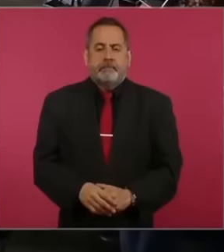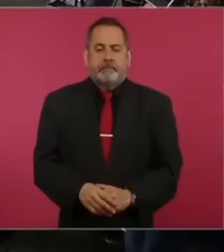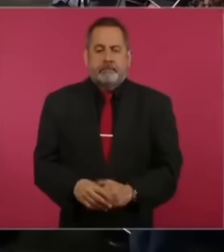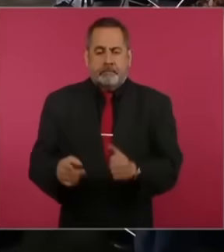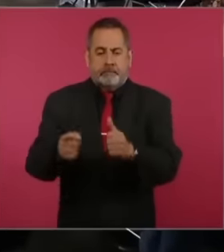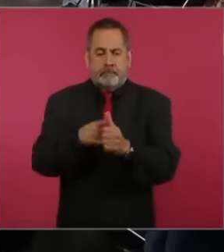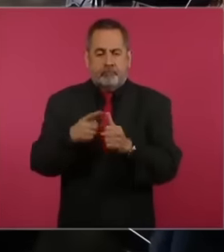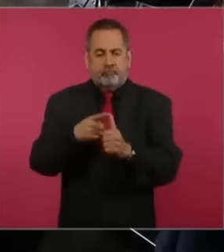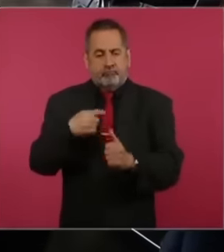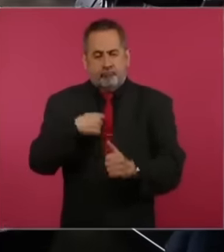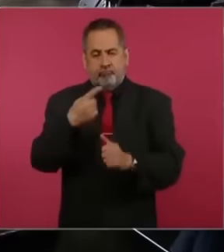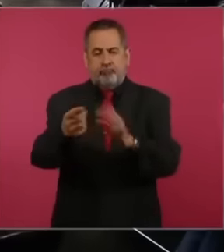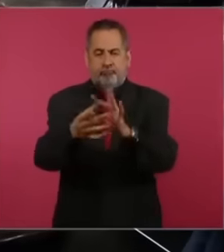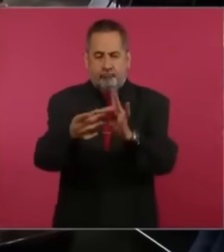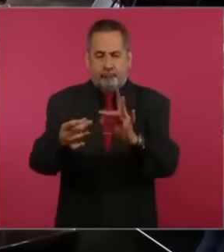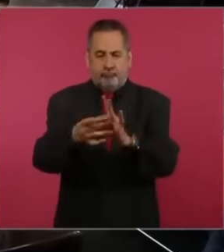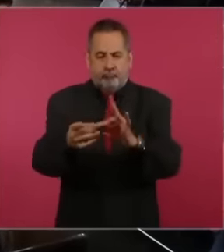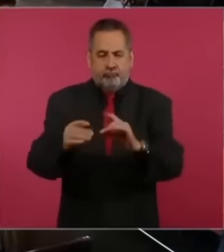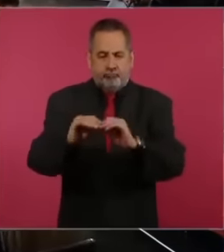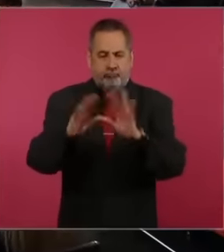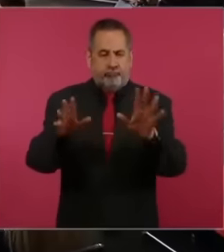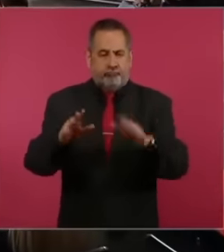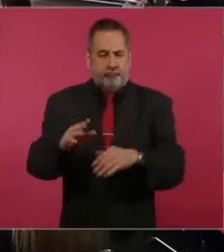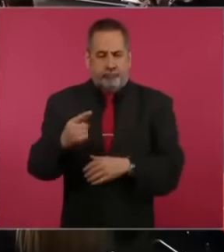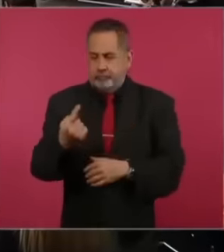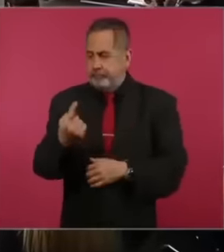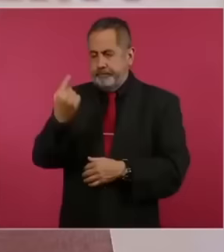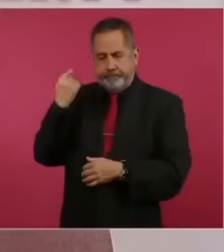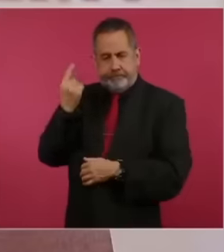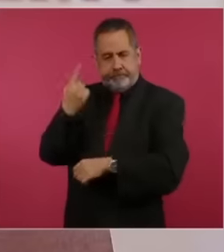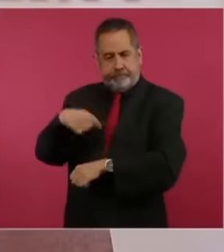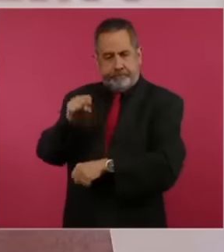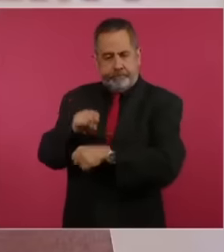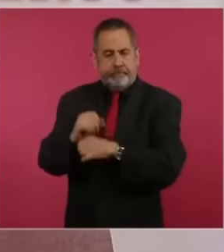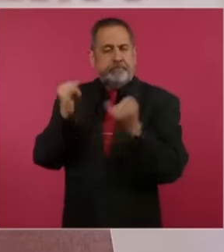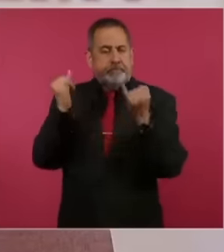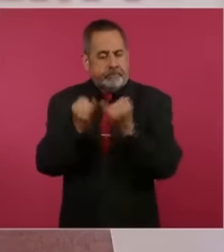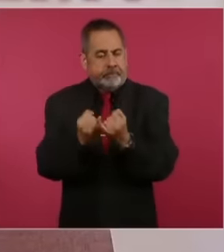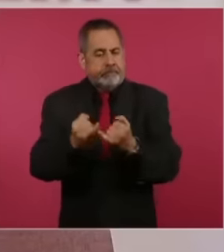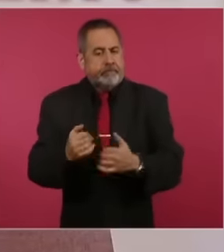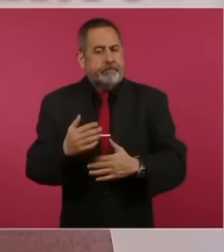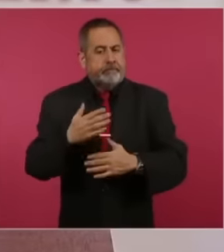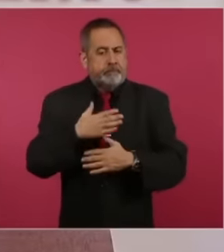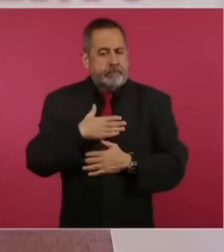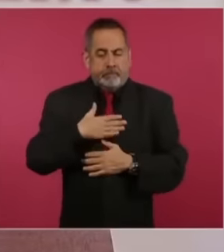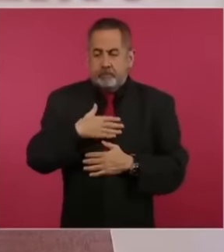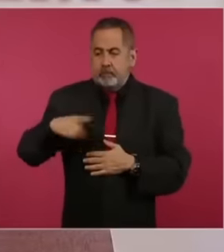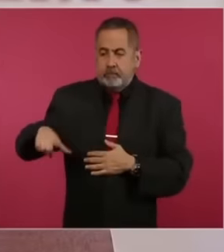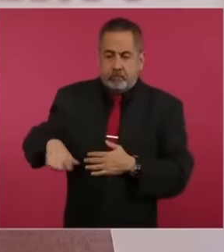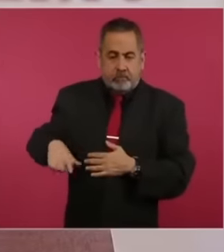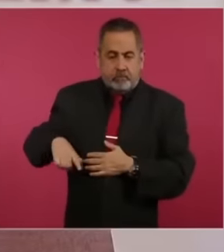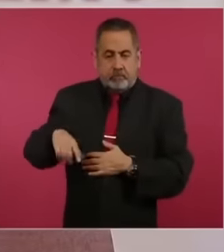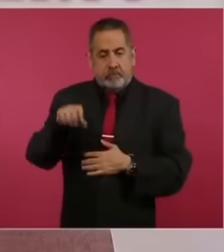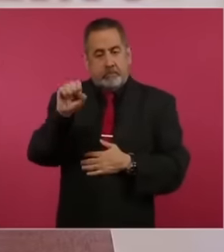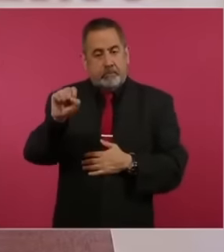I want to comment as we did last week that the function of the state and the function of the SAT is